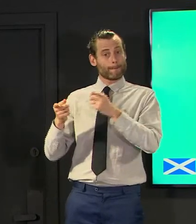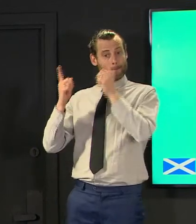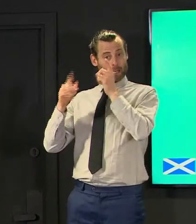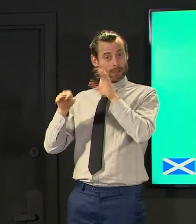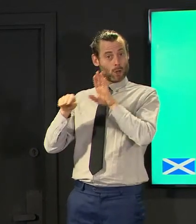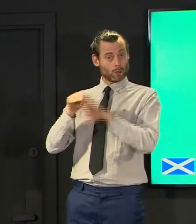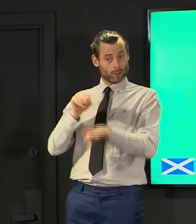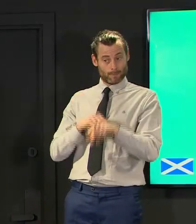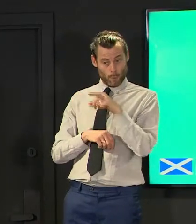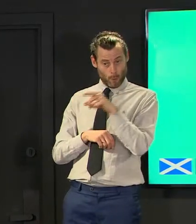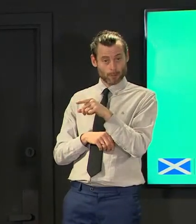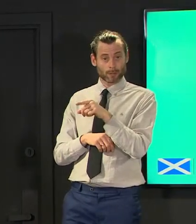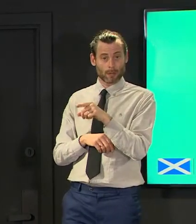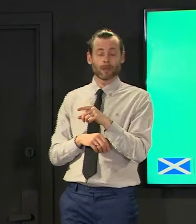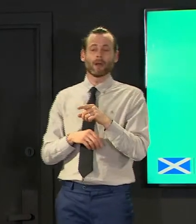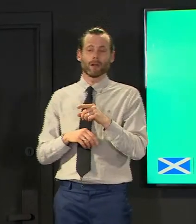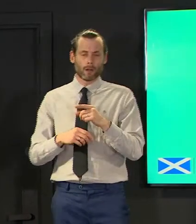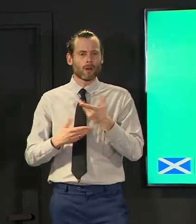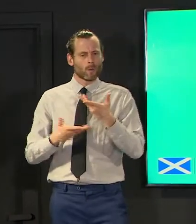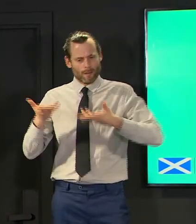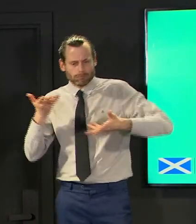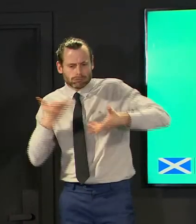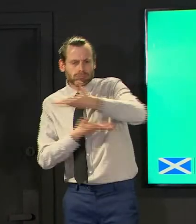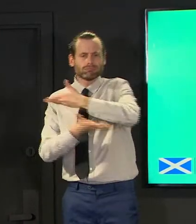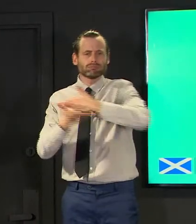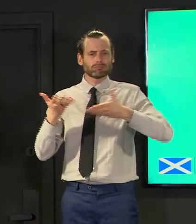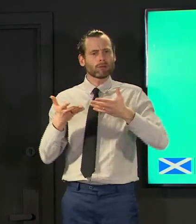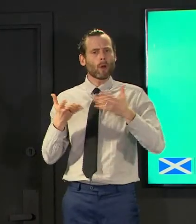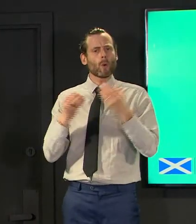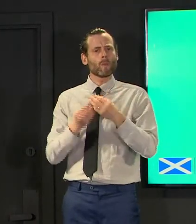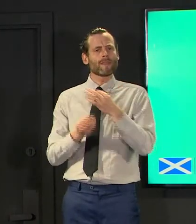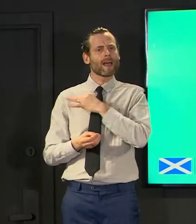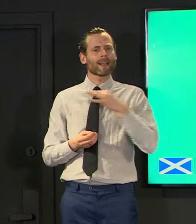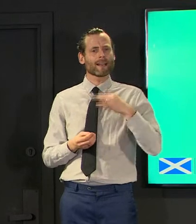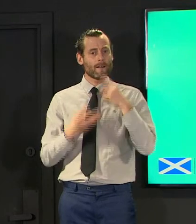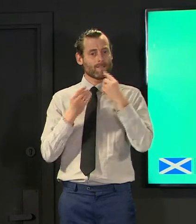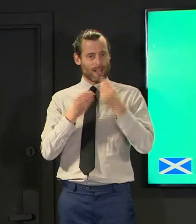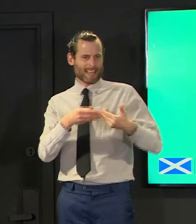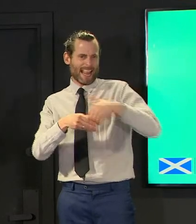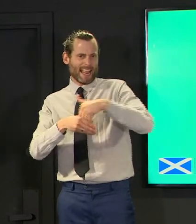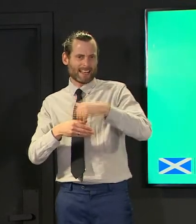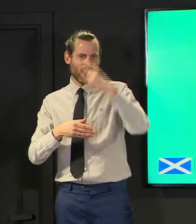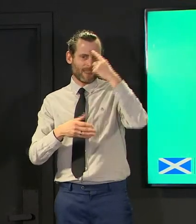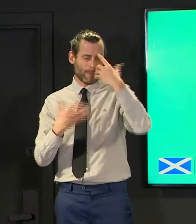and officials and some of our clinical advisors who work with me to get that back just as